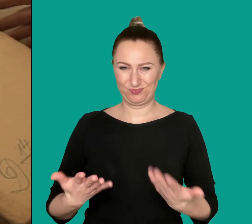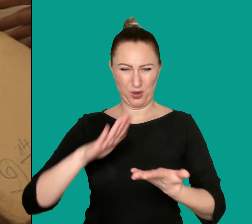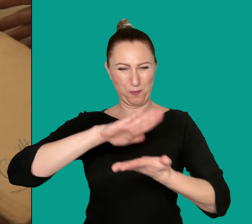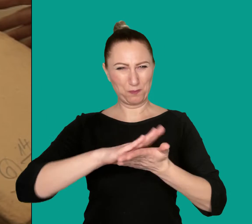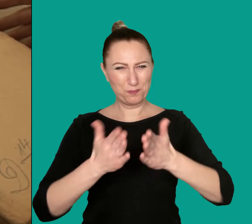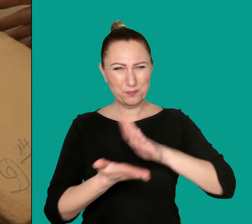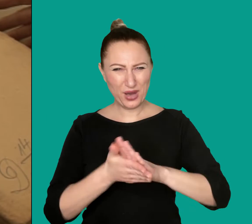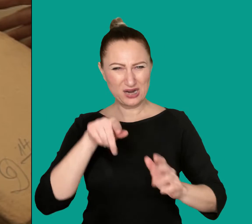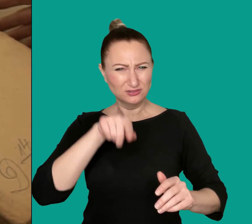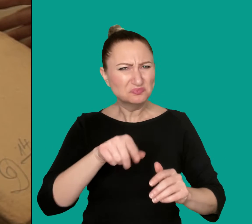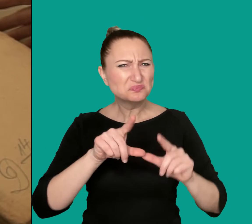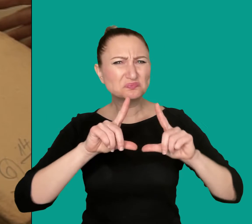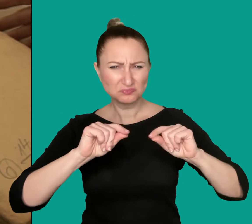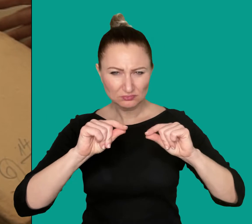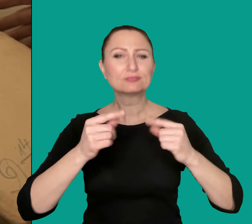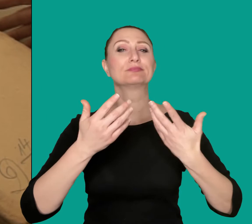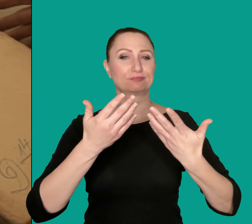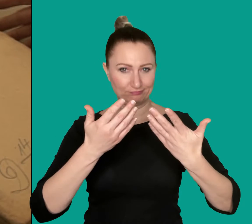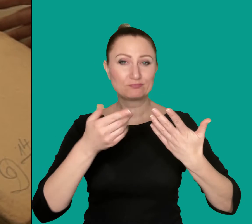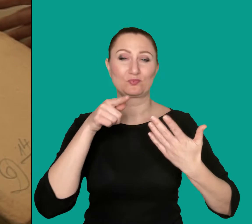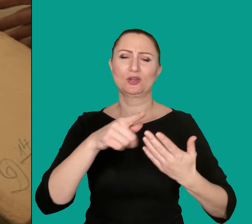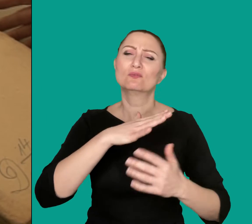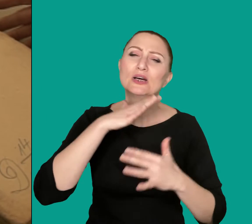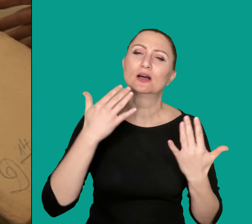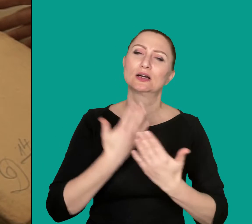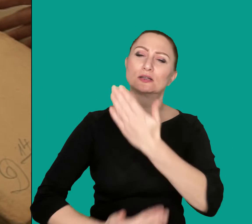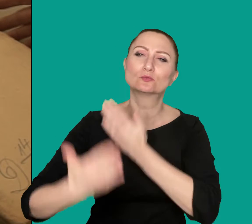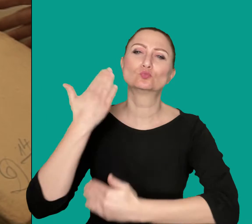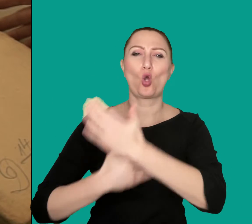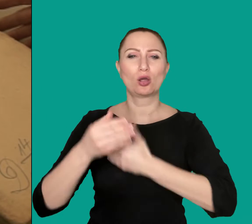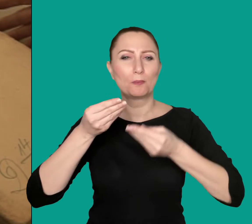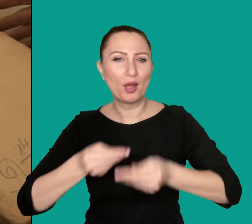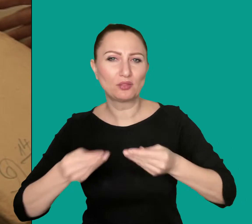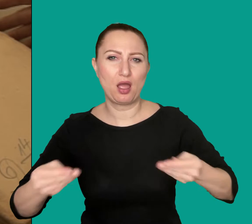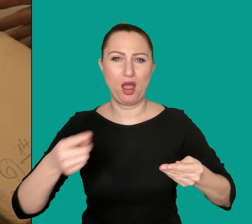In practice that means a mound of historic material